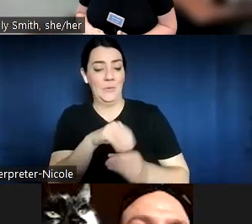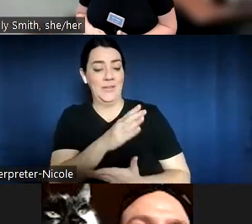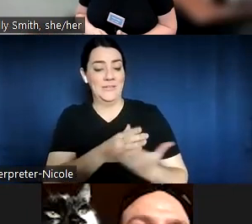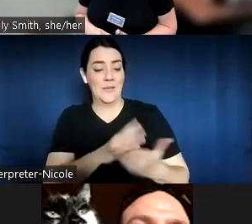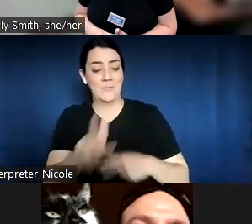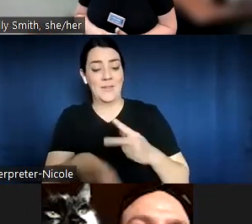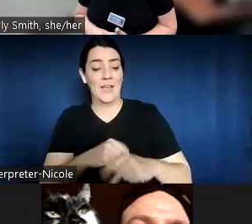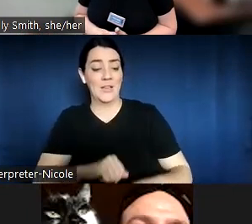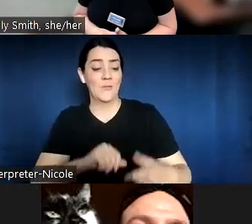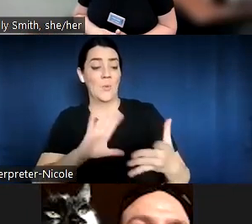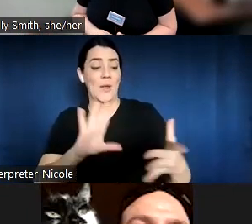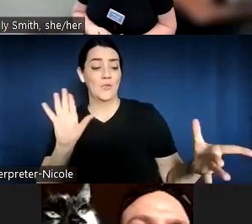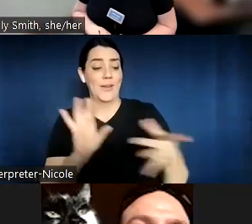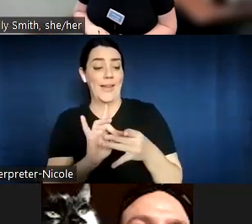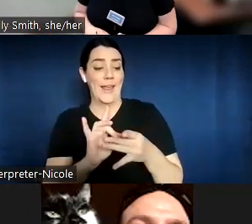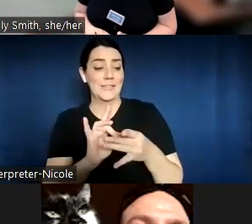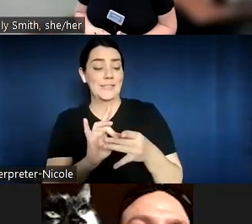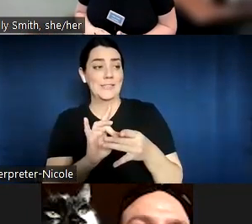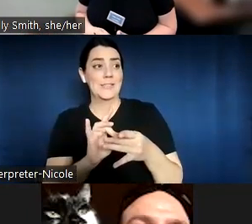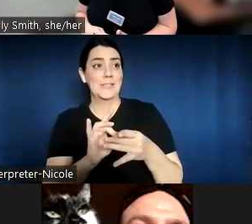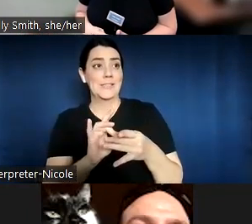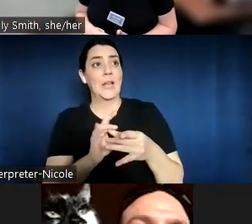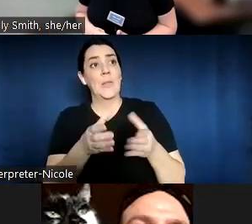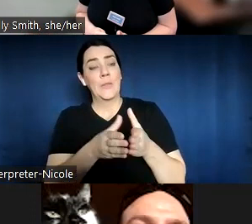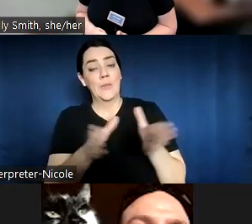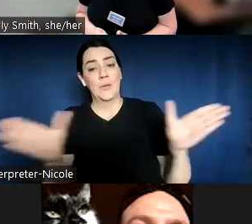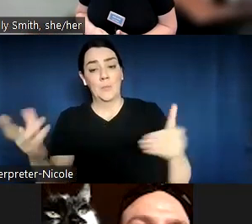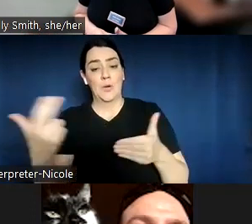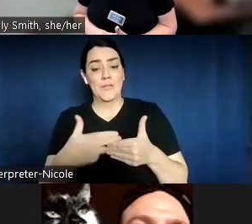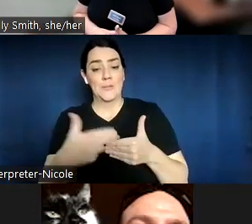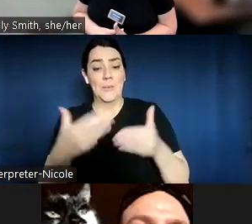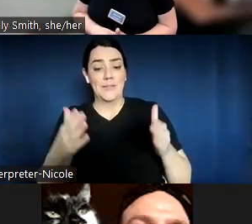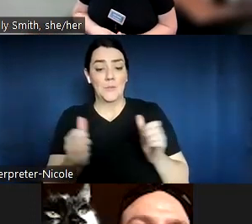broader participants in the group via some sort of app, whether it be Slack or something.